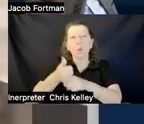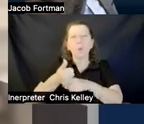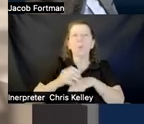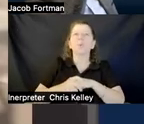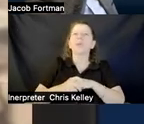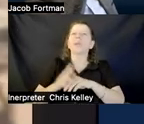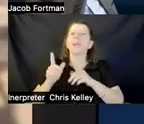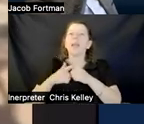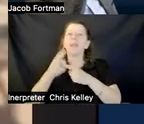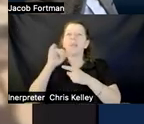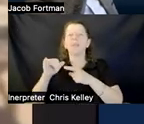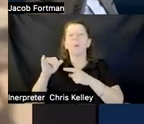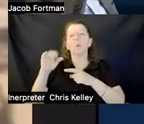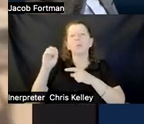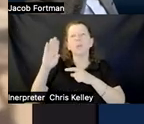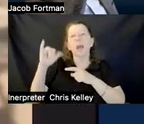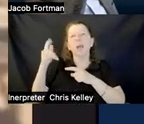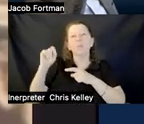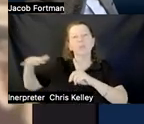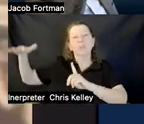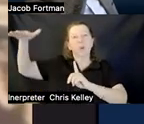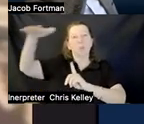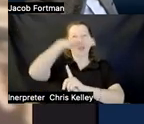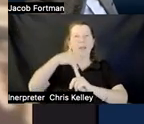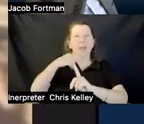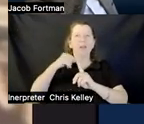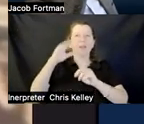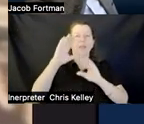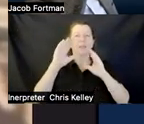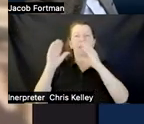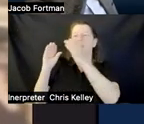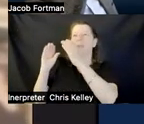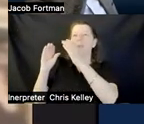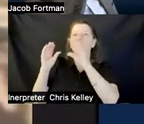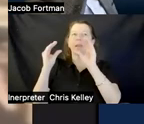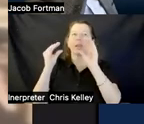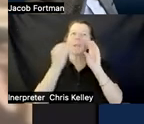are the objects around the user and then they can point to the different aspects uh to hear specific